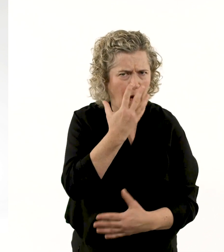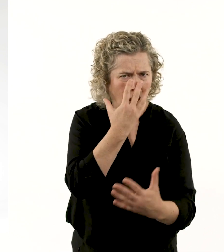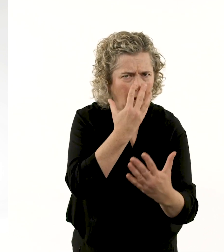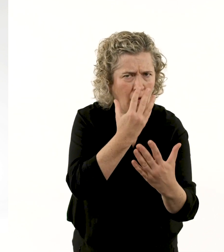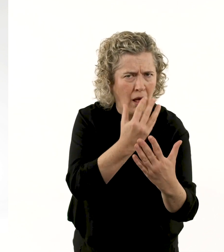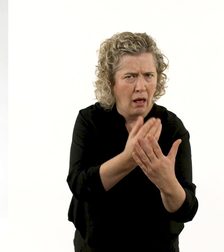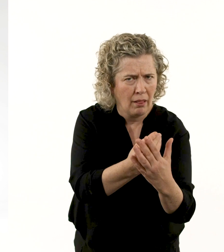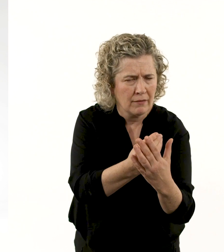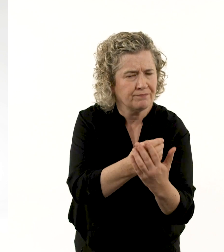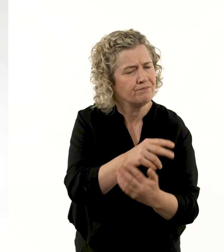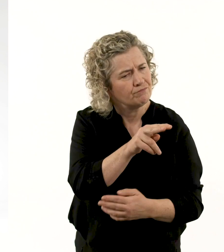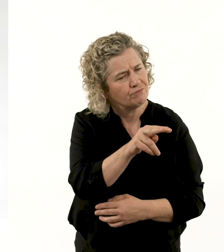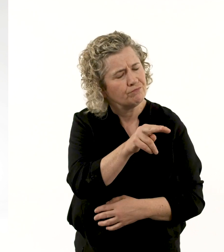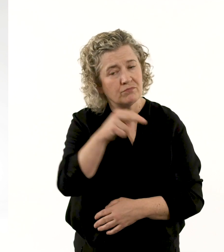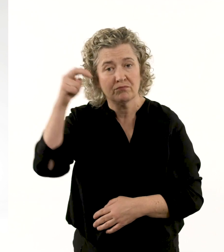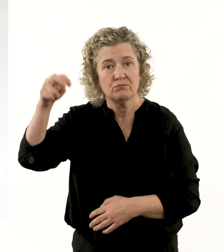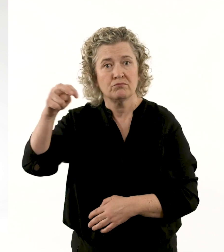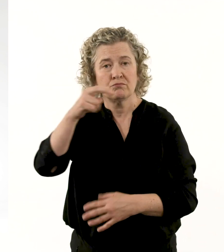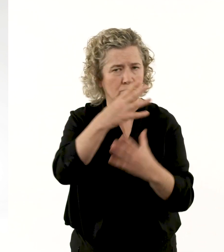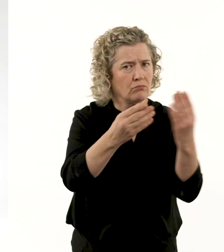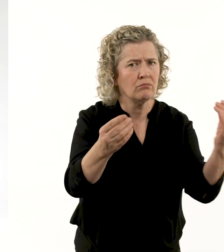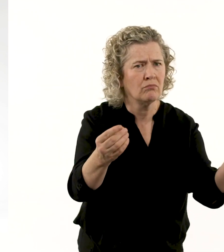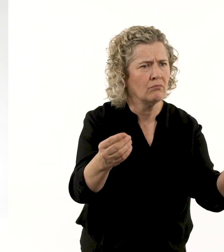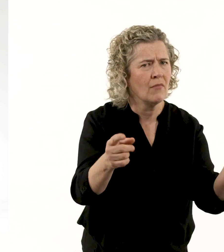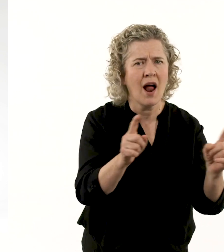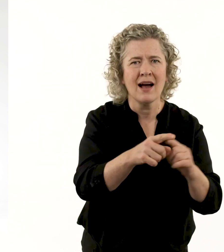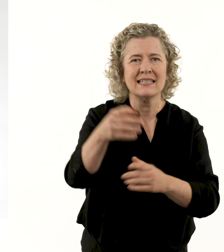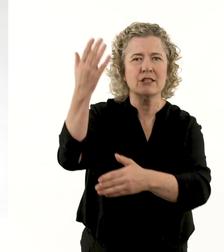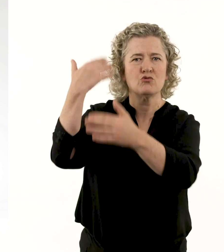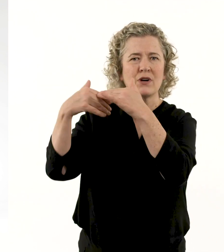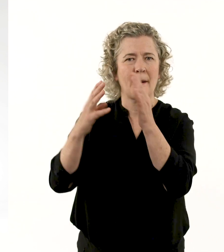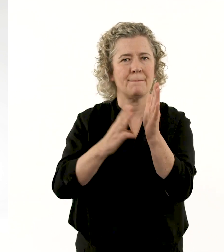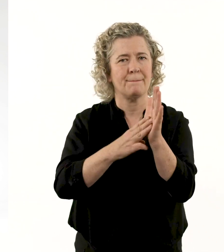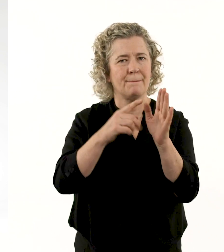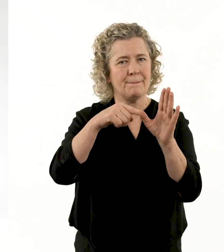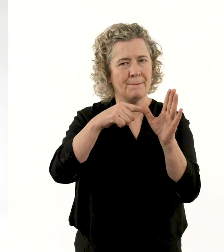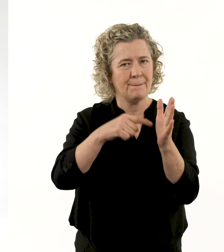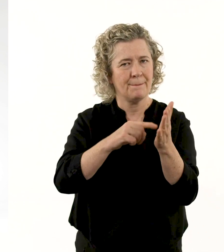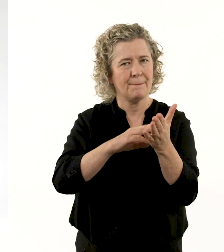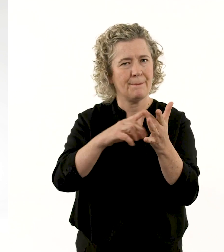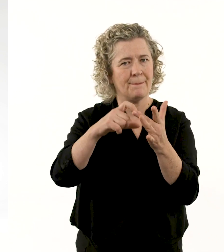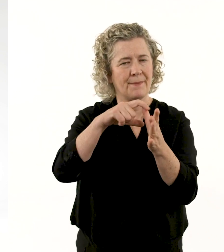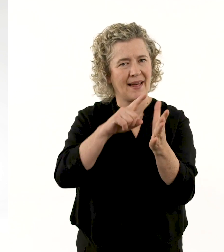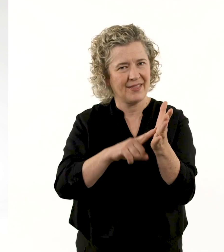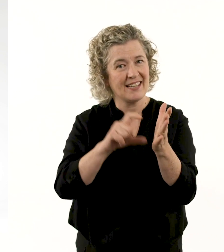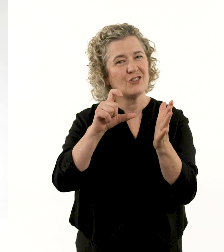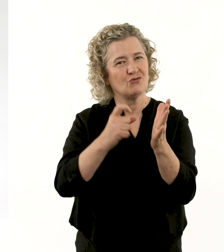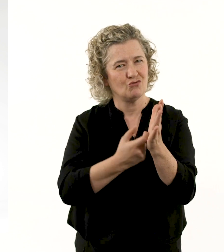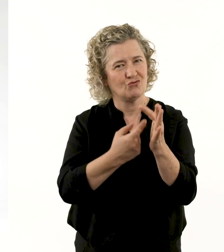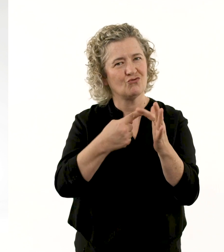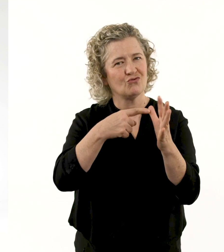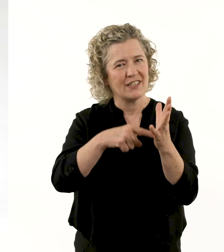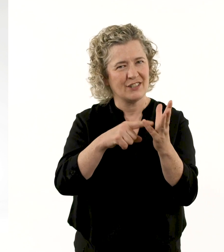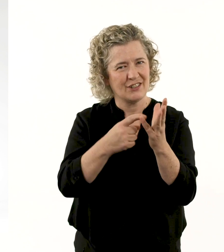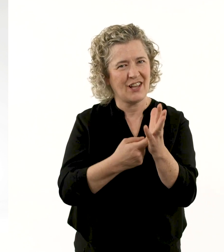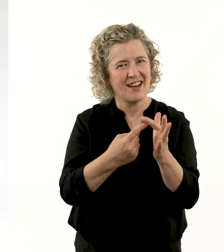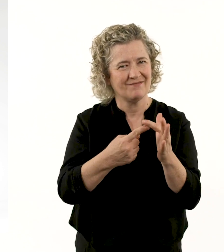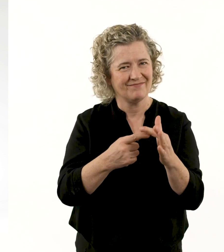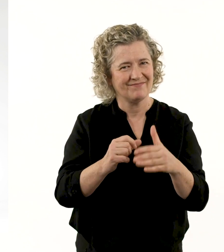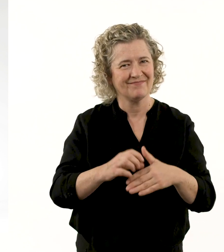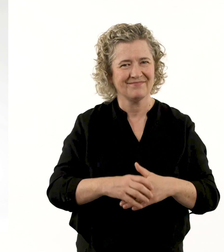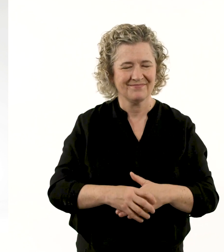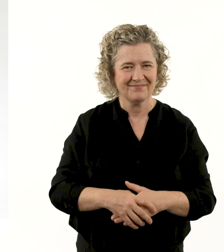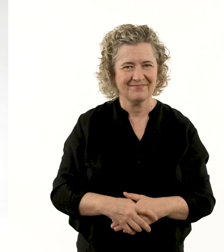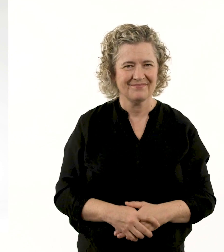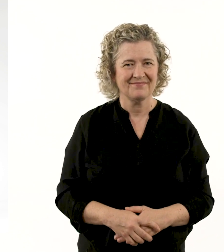He finds the animal’s fugitive habits mysterious and compelling – the wallaby appears and disappears like a mythical creature.